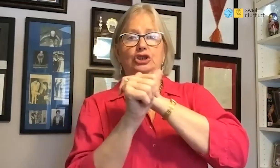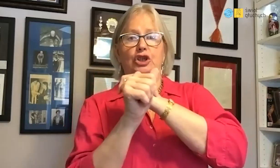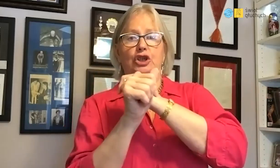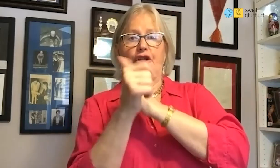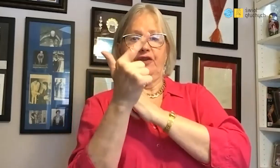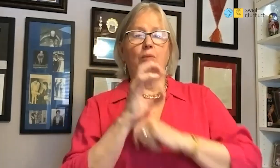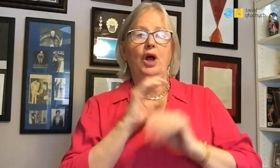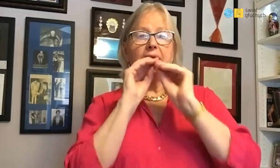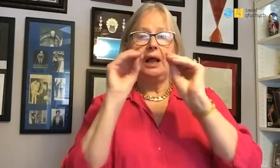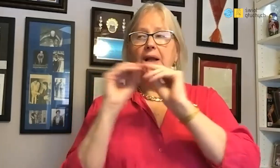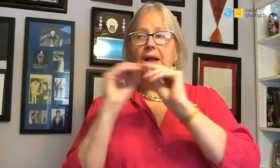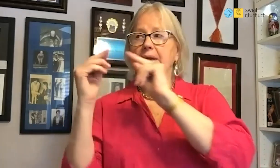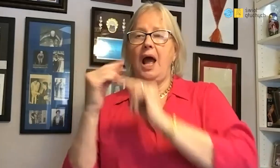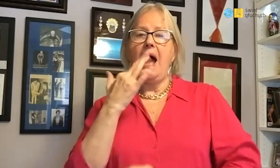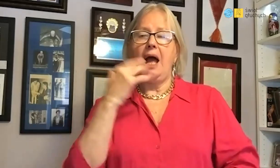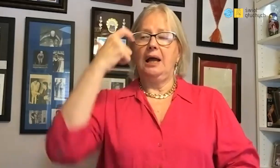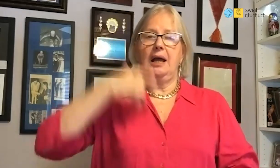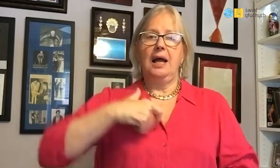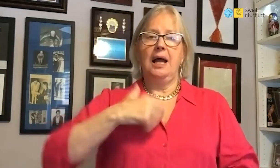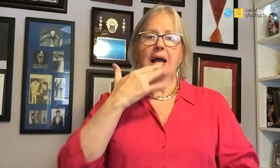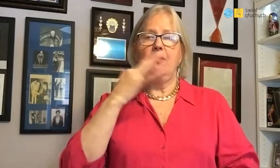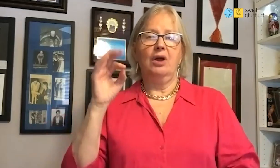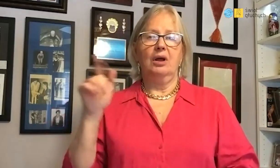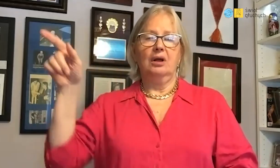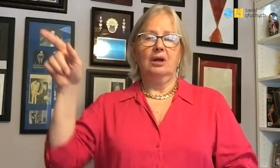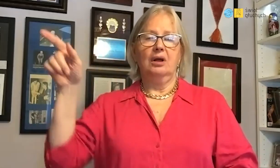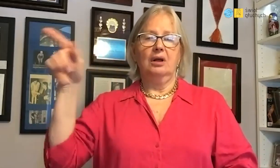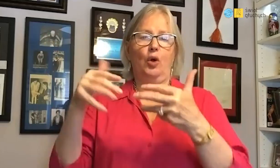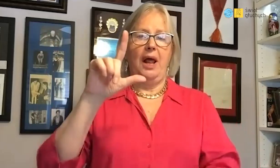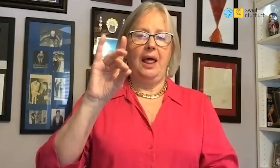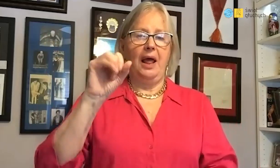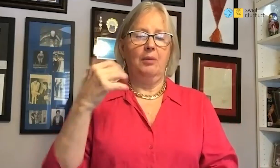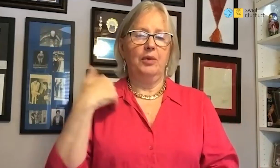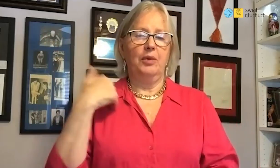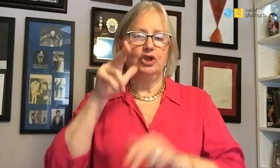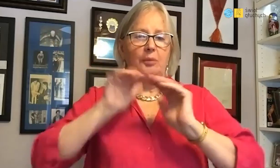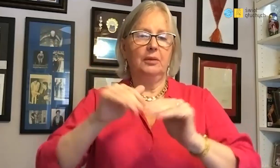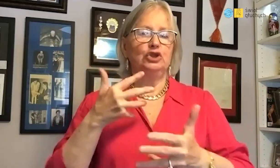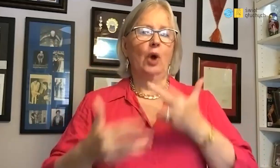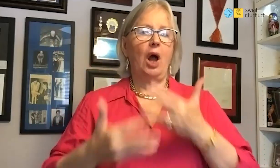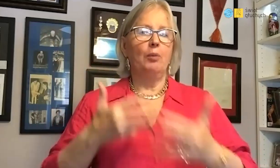and from 1962 the Legia coach wanted me to join them,